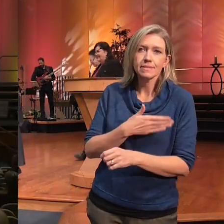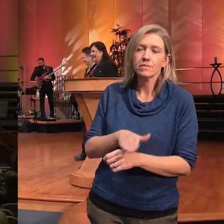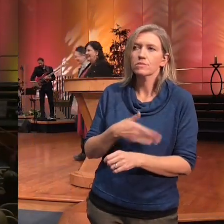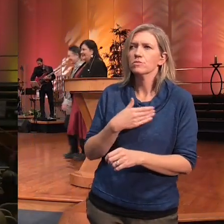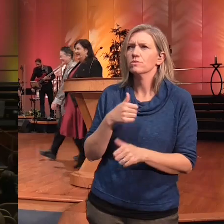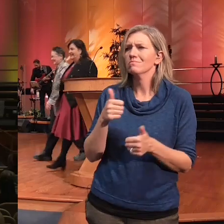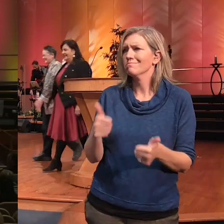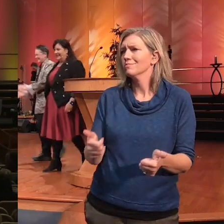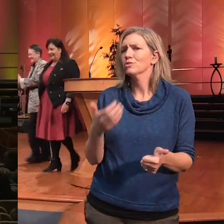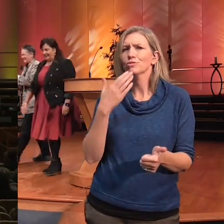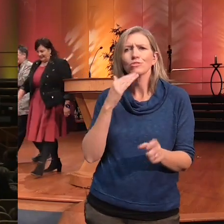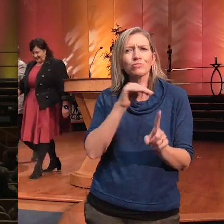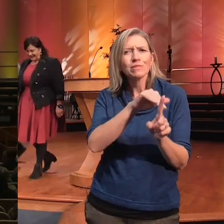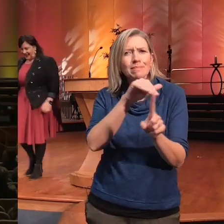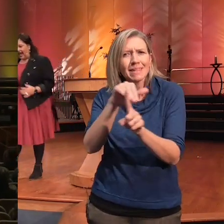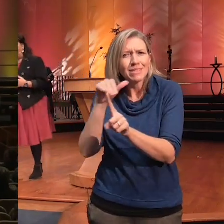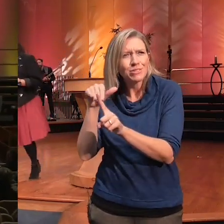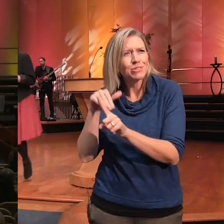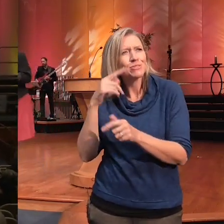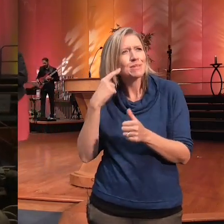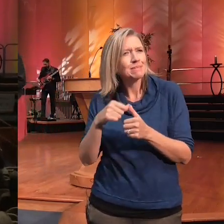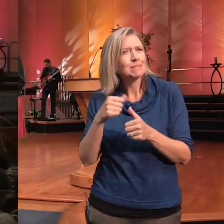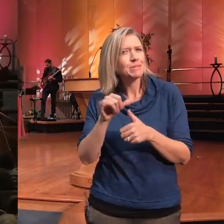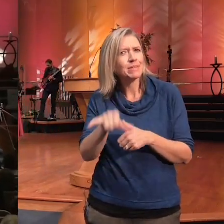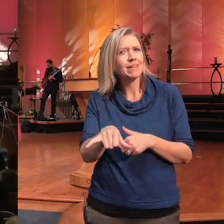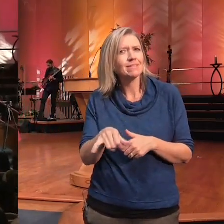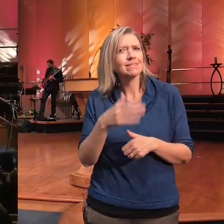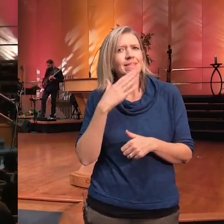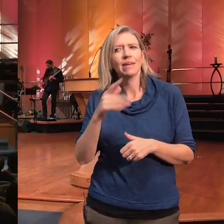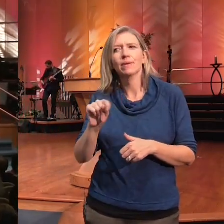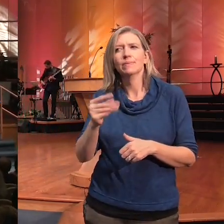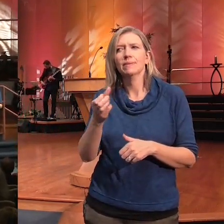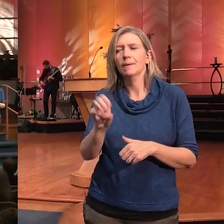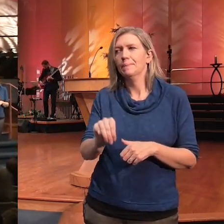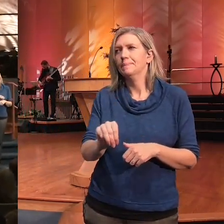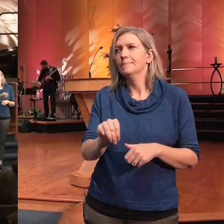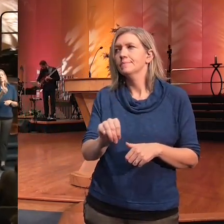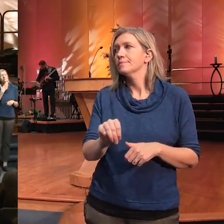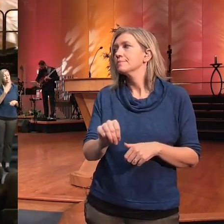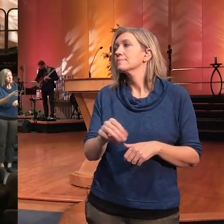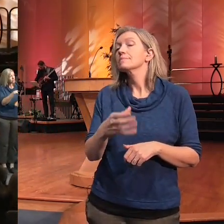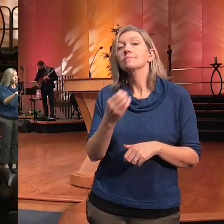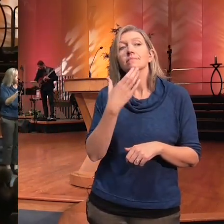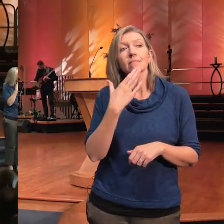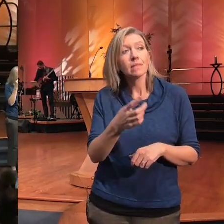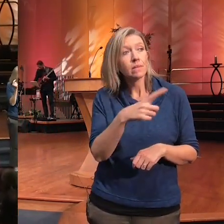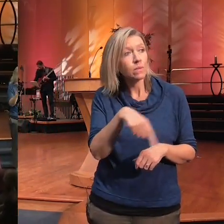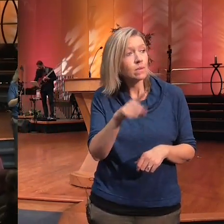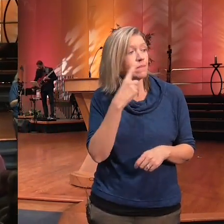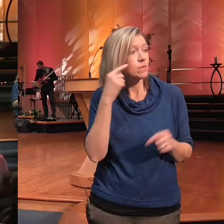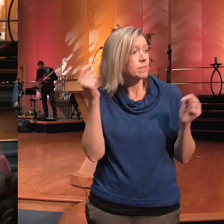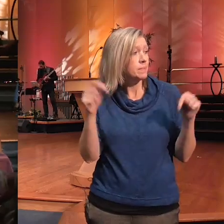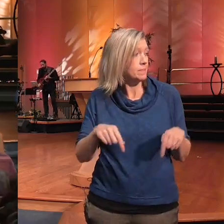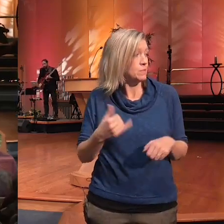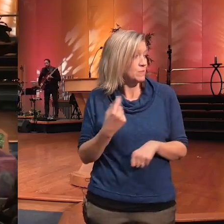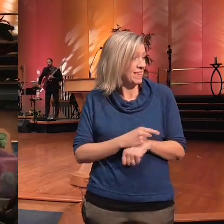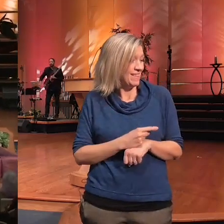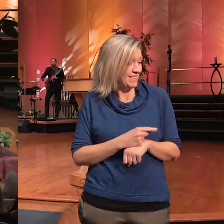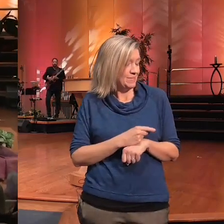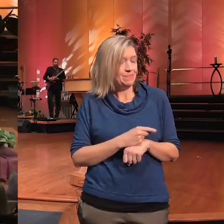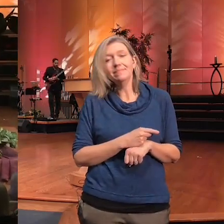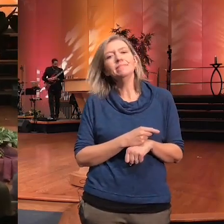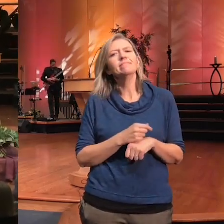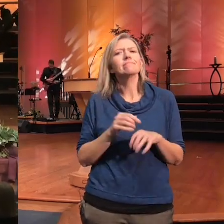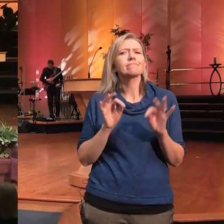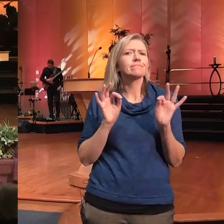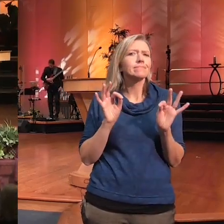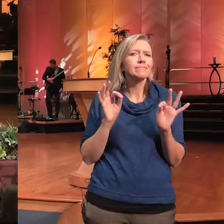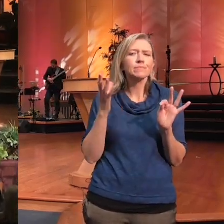remember that thanks Tom and thank you all for being here today and uh what a great message